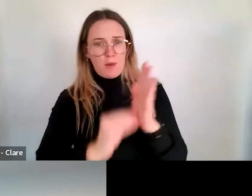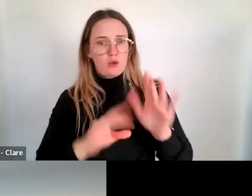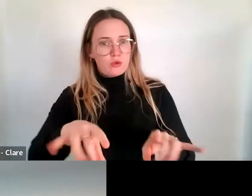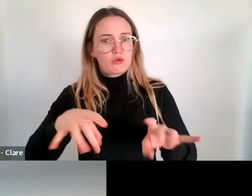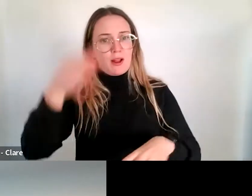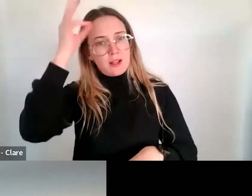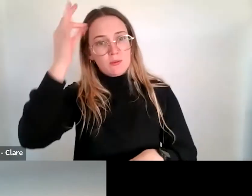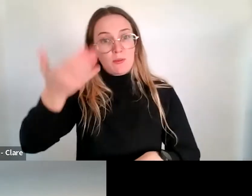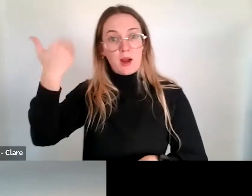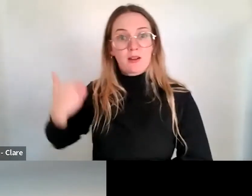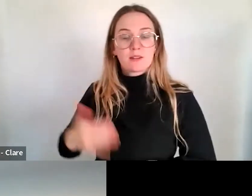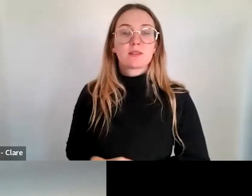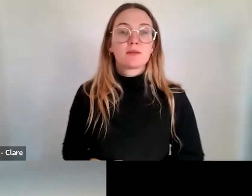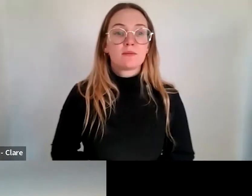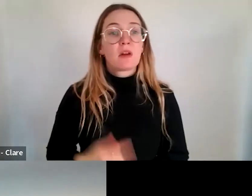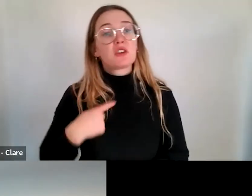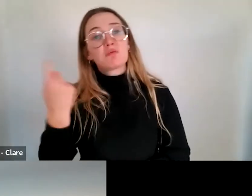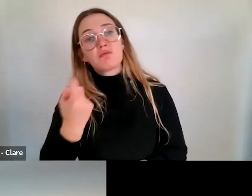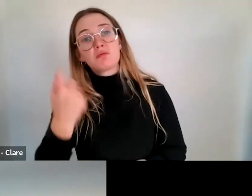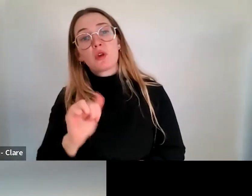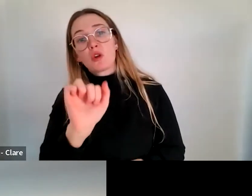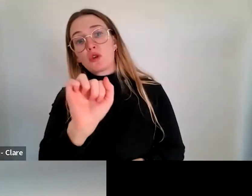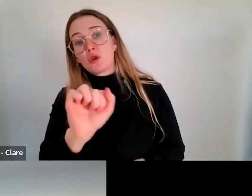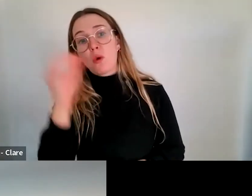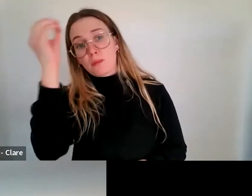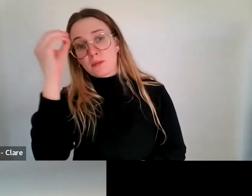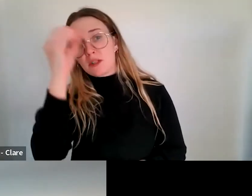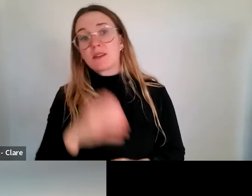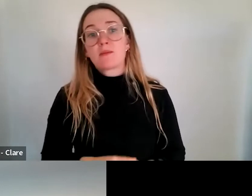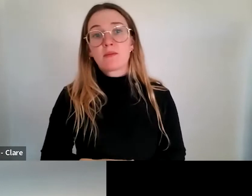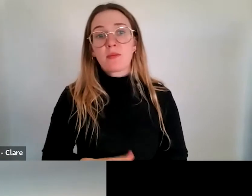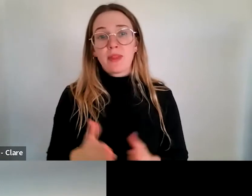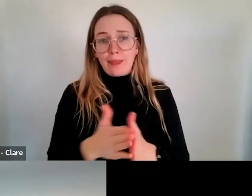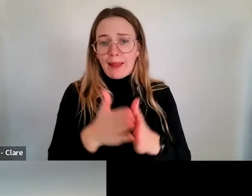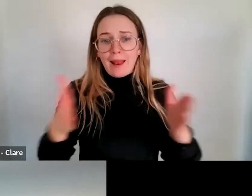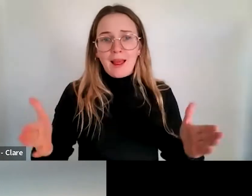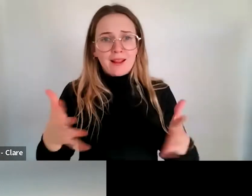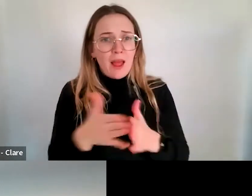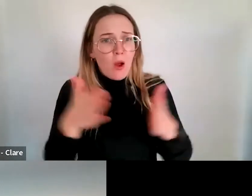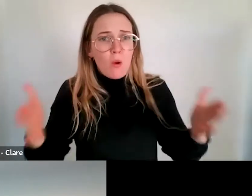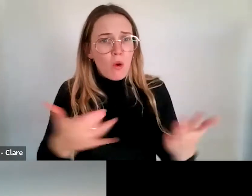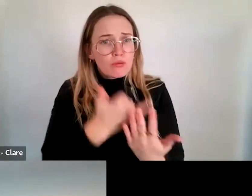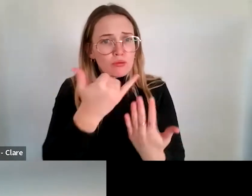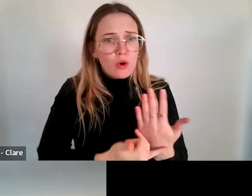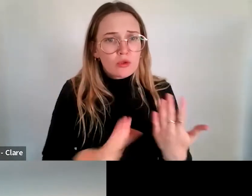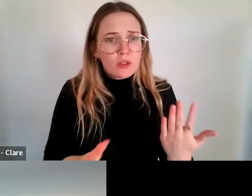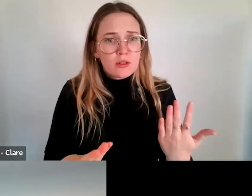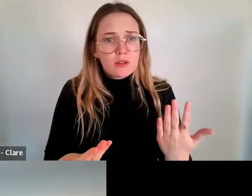your perspective, in terms of the length of a project - because they are project grants, but they can sort of be